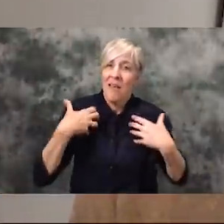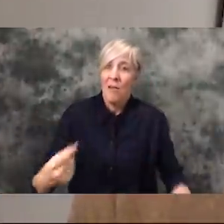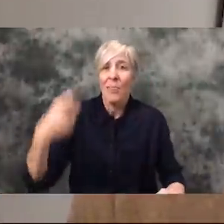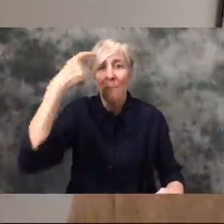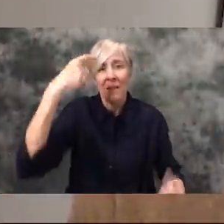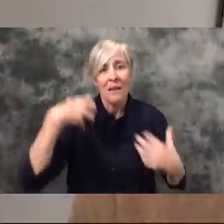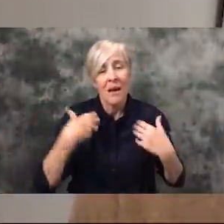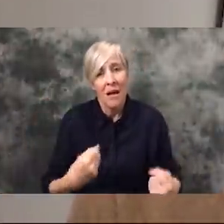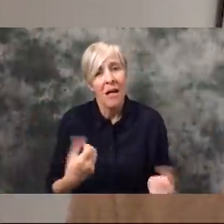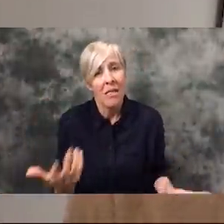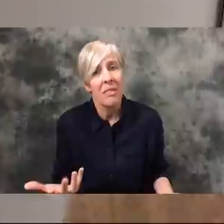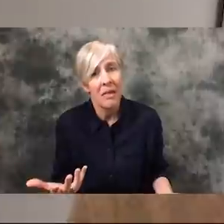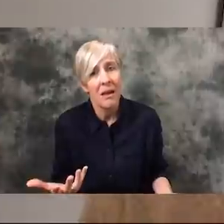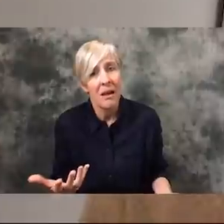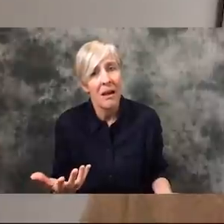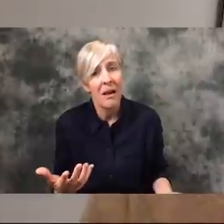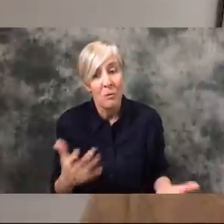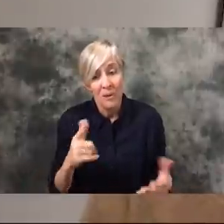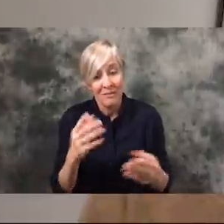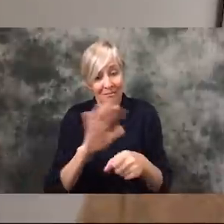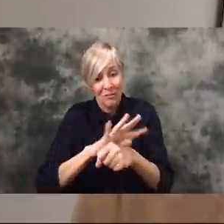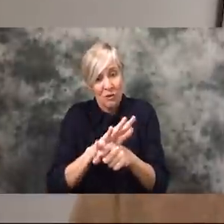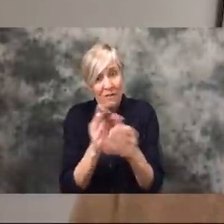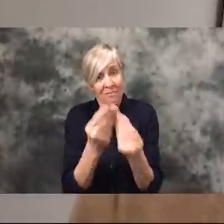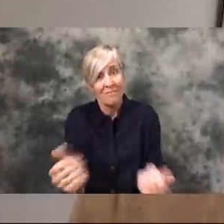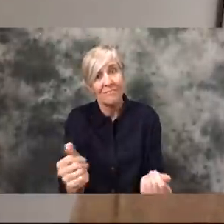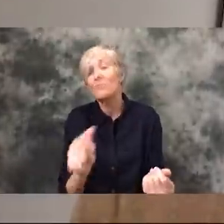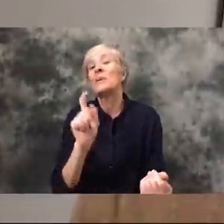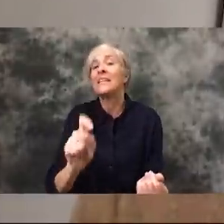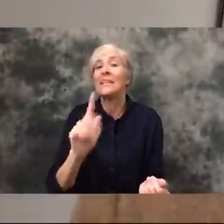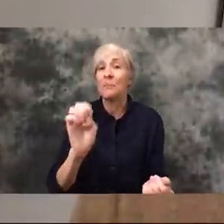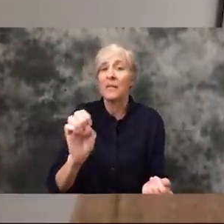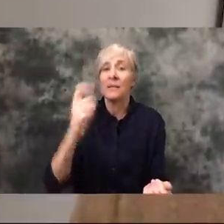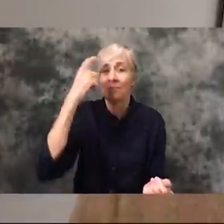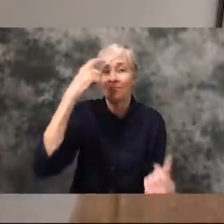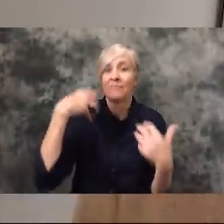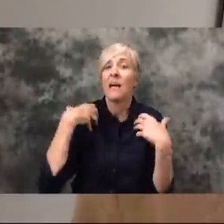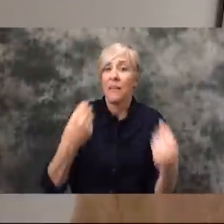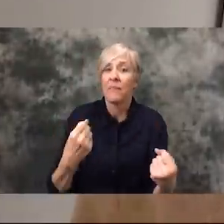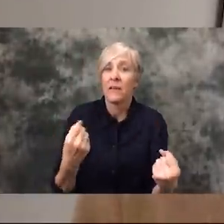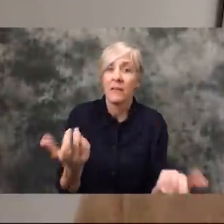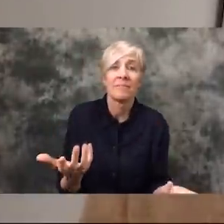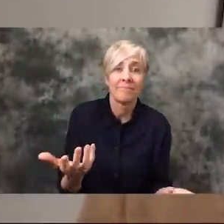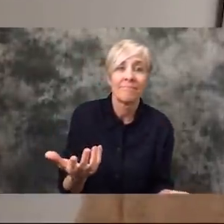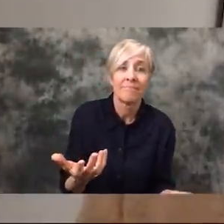space to take it on when this is all over. And so that's, I mean that's a